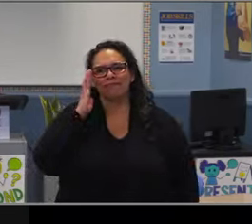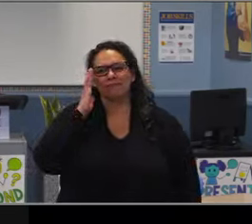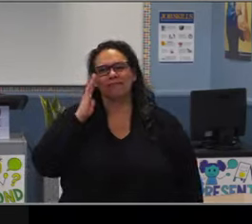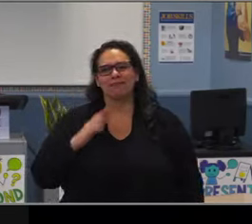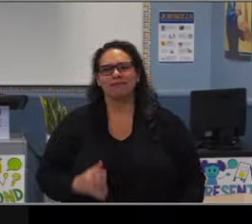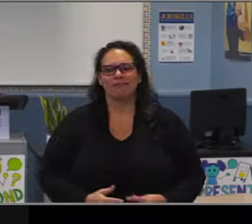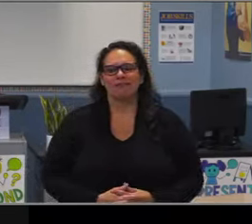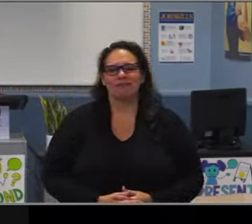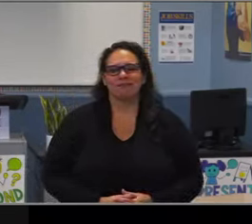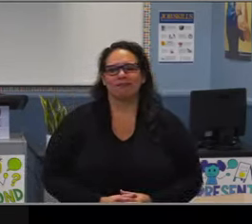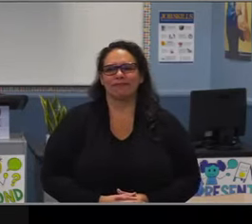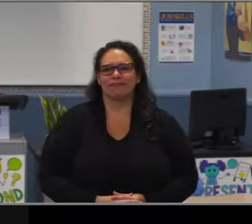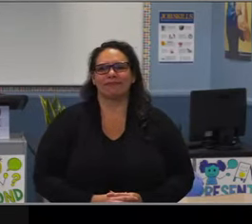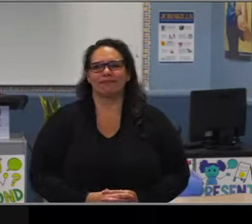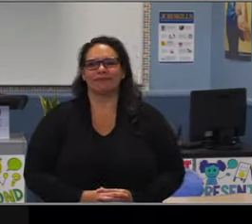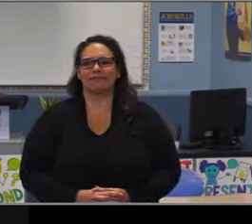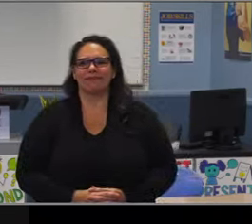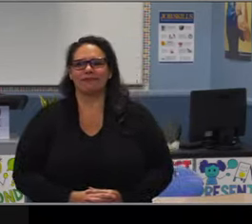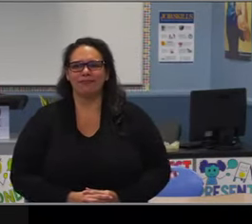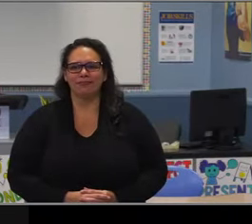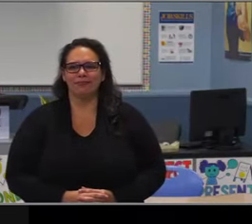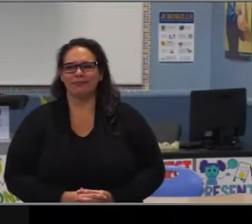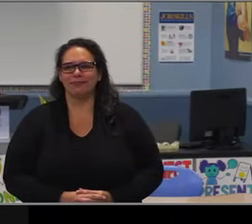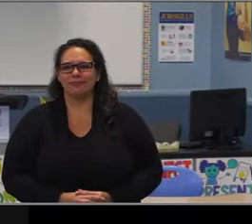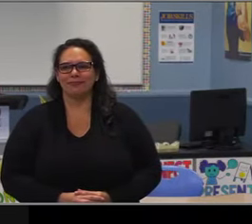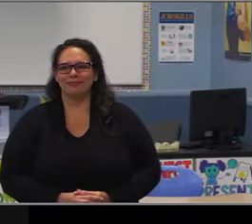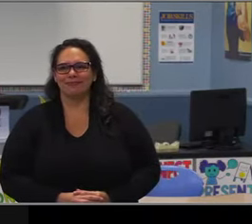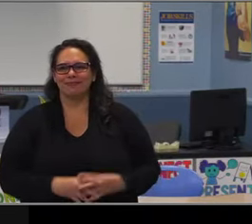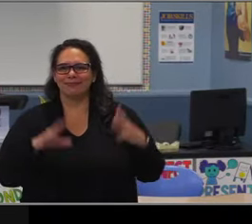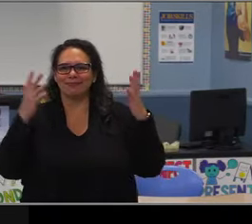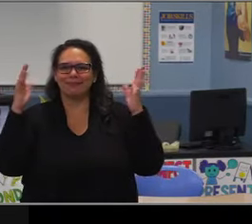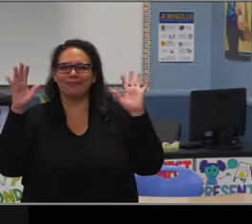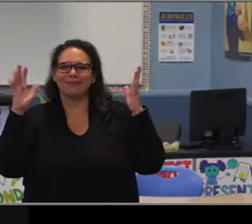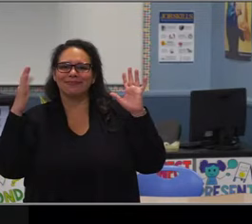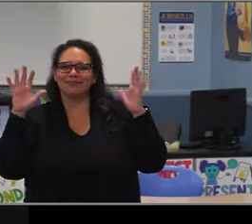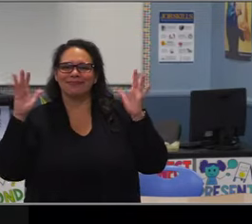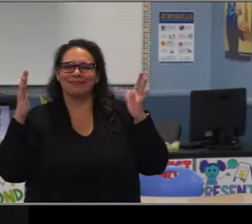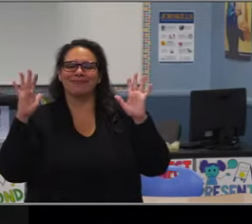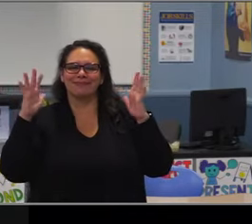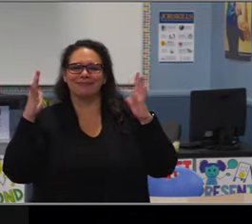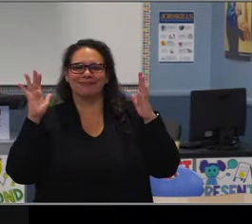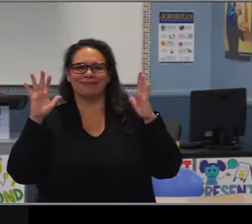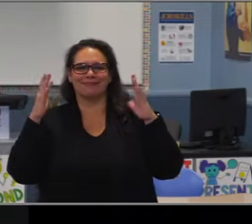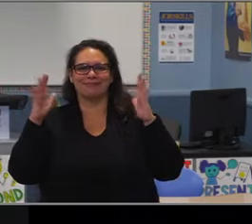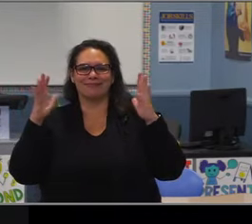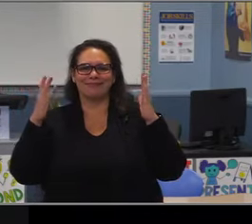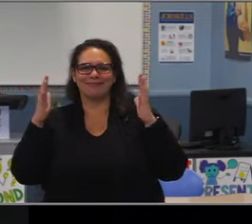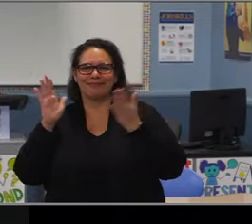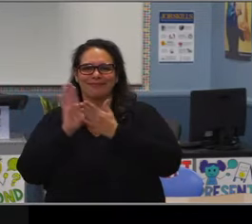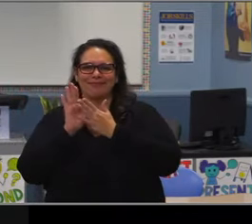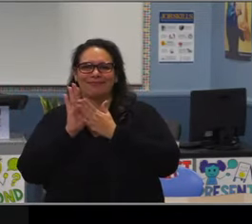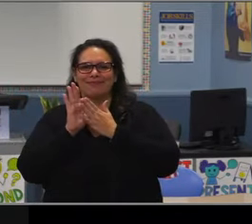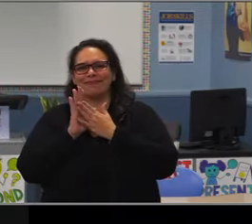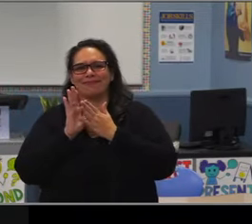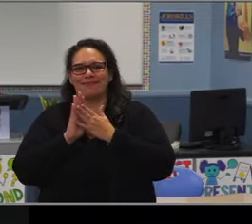and ensuring that some of the events that we go to I'm the first one to lead everyone else. Thank you.